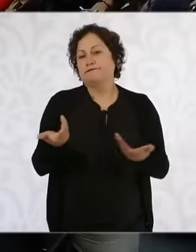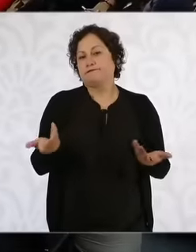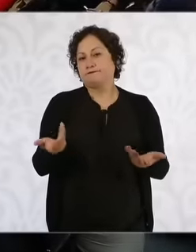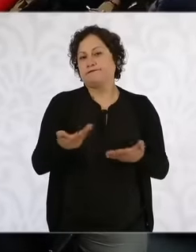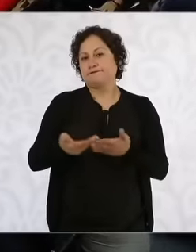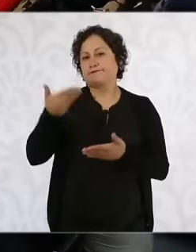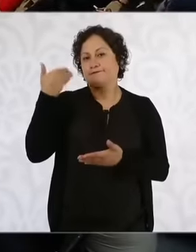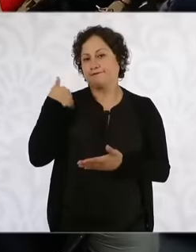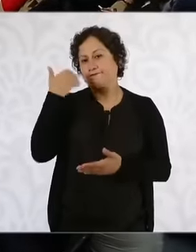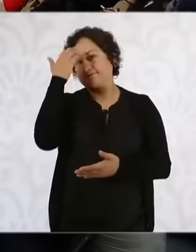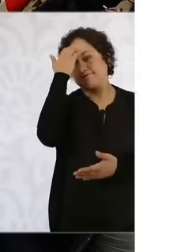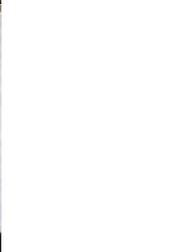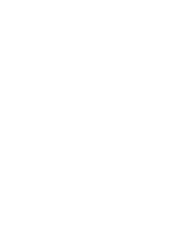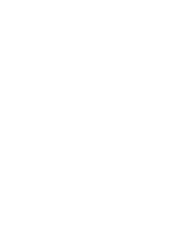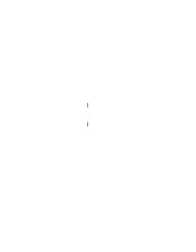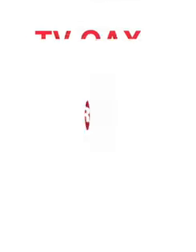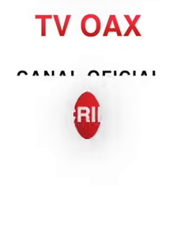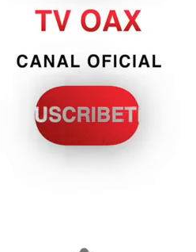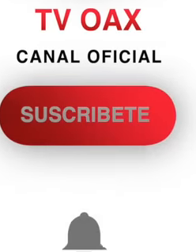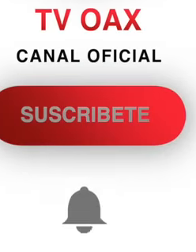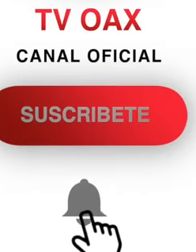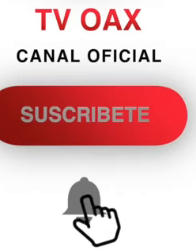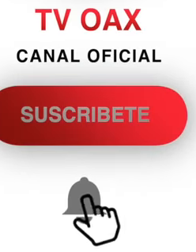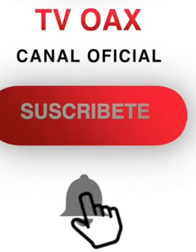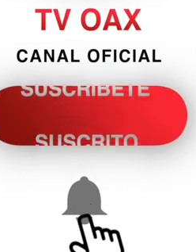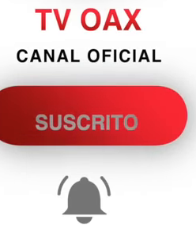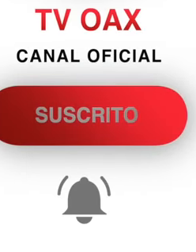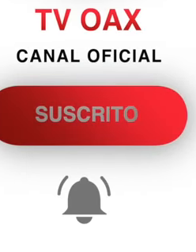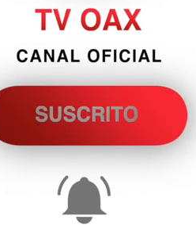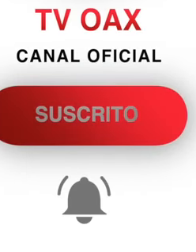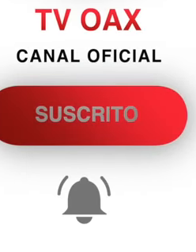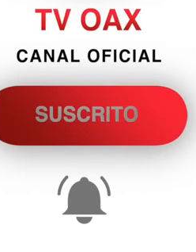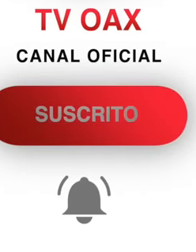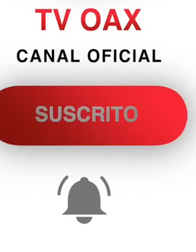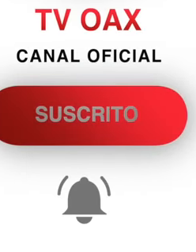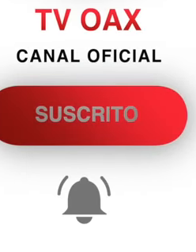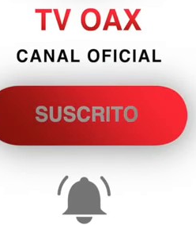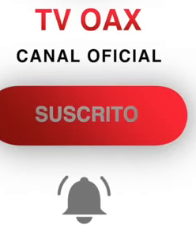says. in his campaign it is fulfilled But in some way his government is going to have an approach